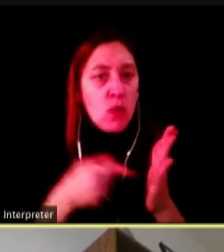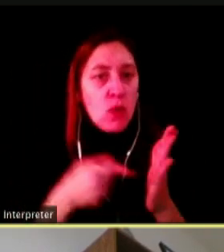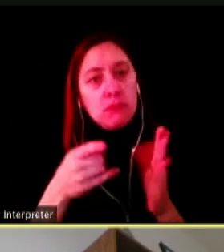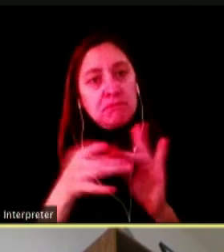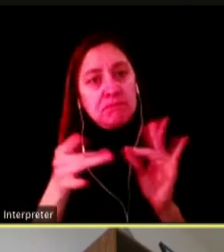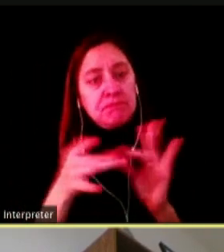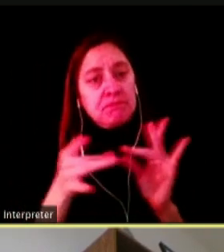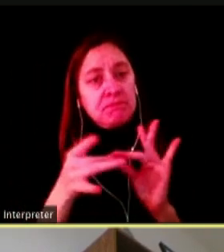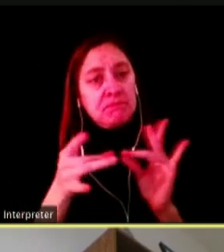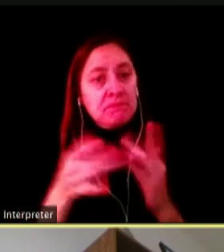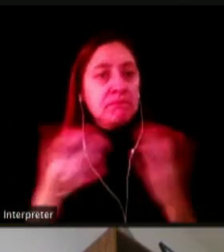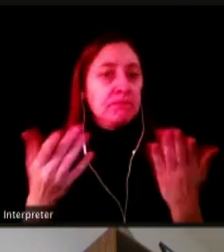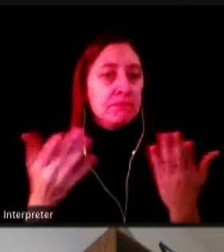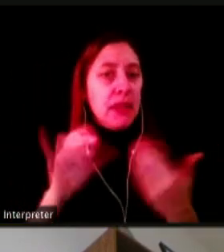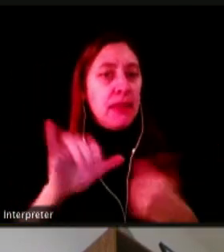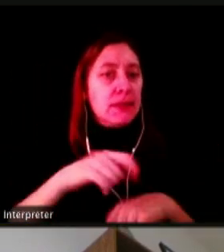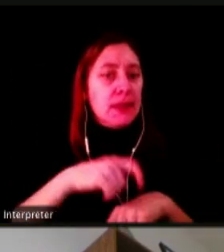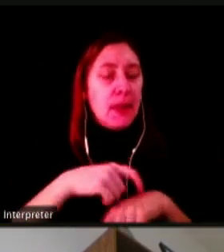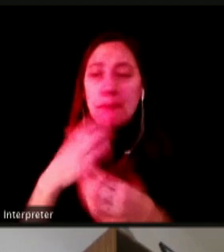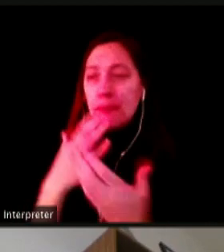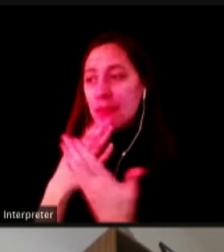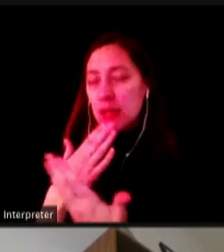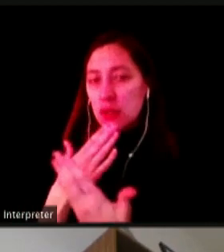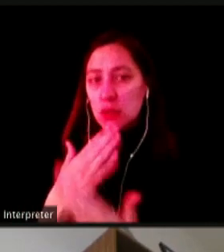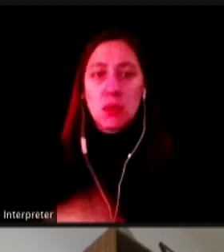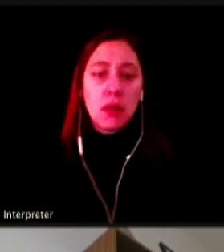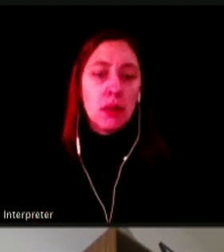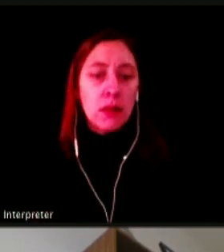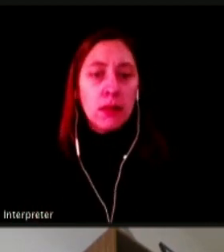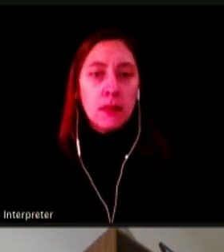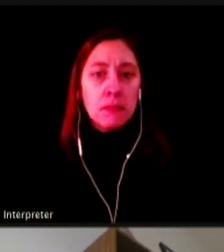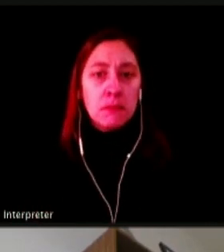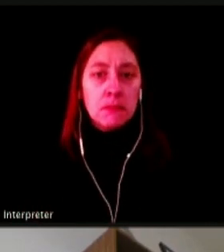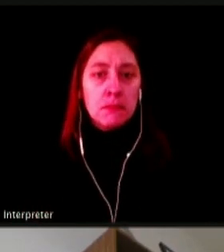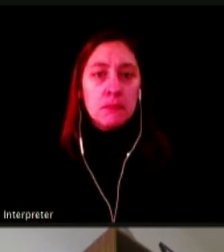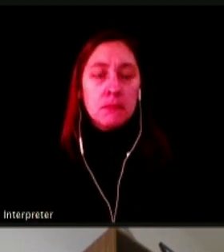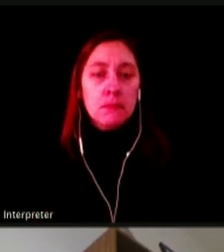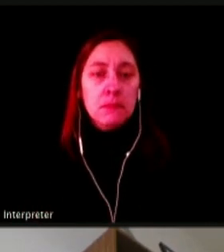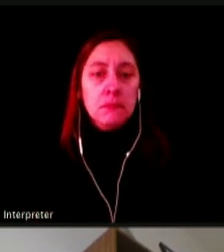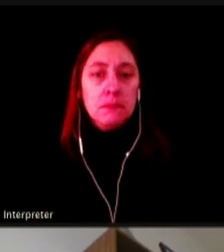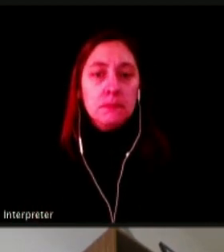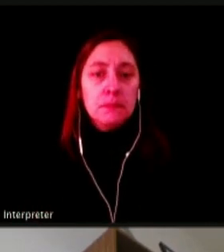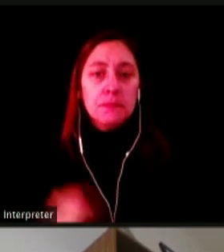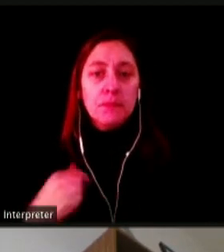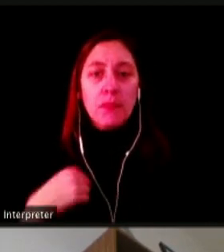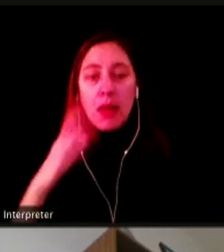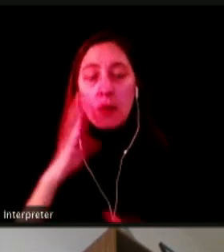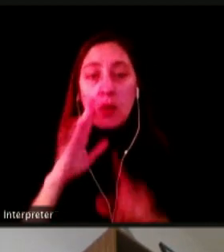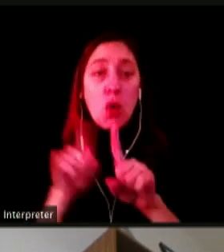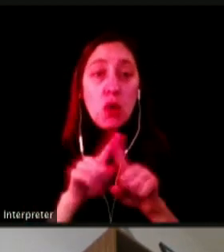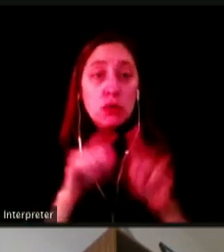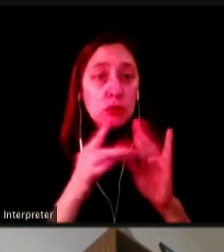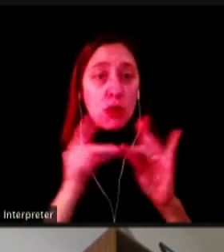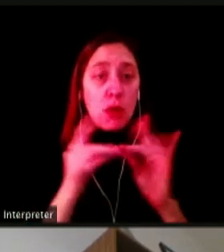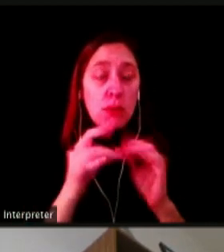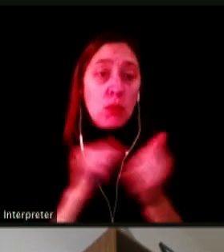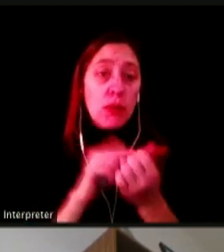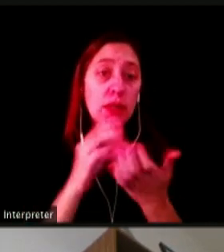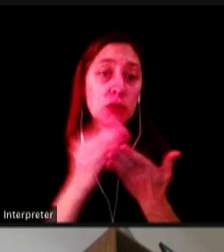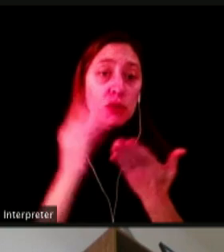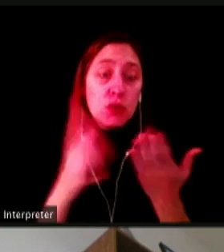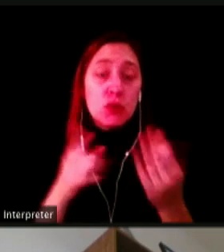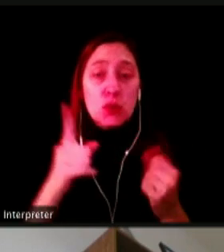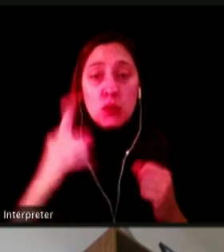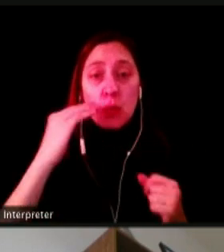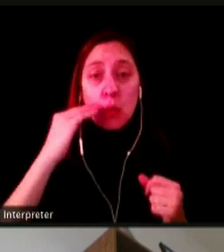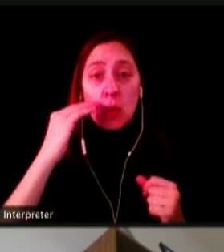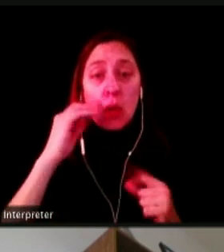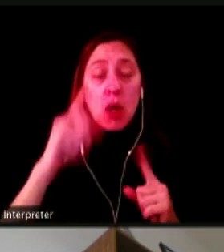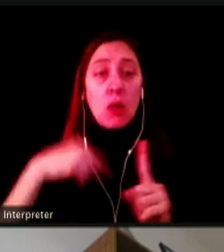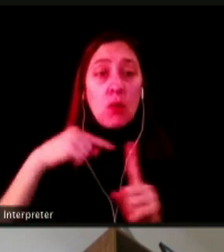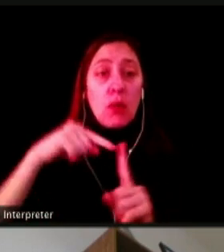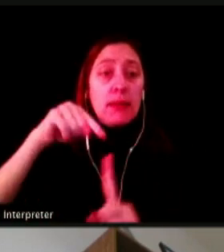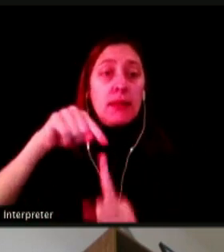I WILL ALSO SAY FOR THE STUDENTS, WHEN YOU RUN INTO THIS TYPE OF SITUATION, TRY TO